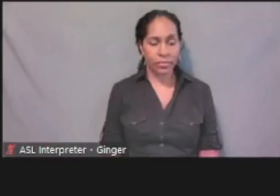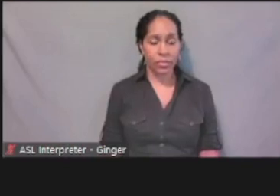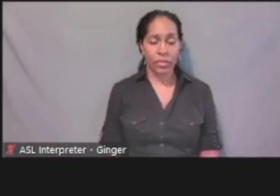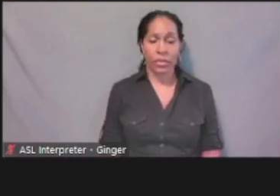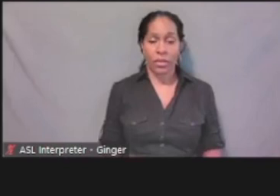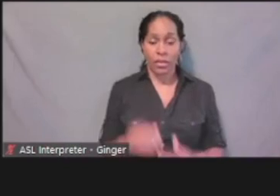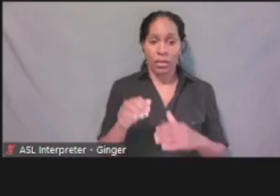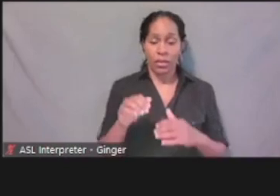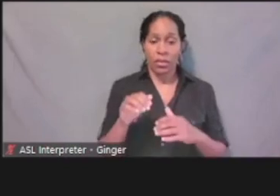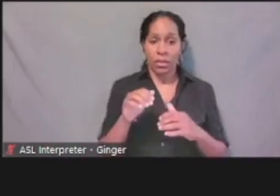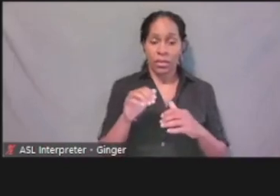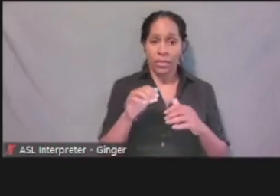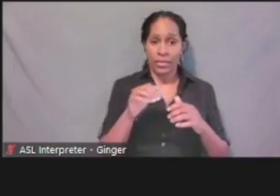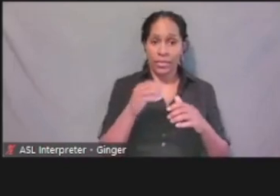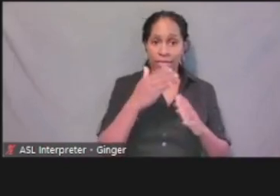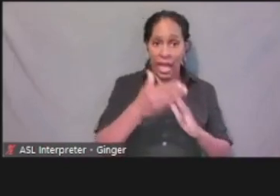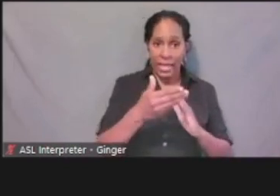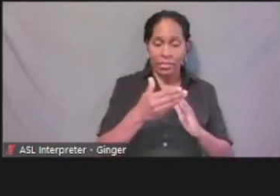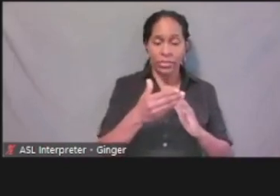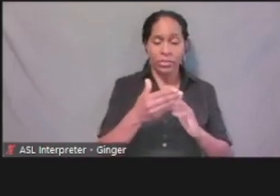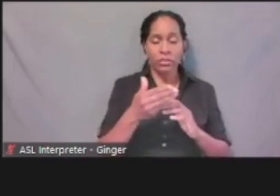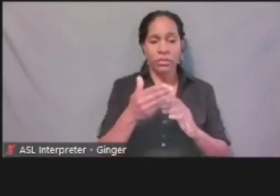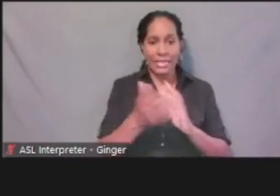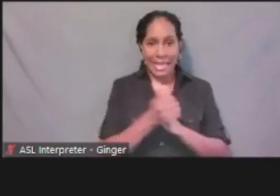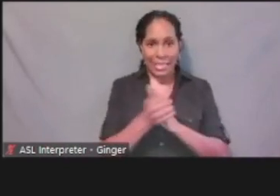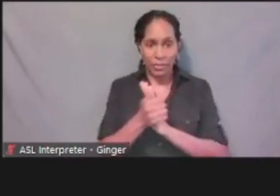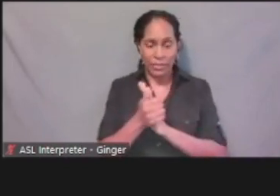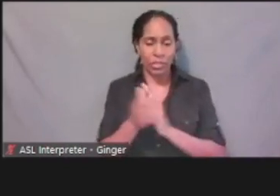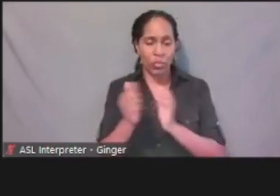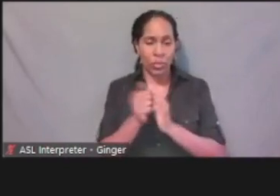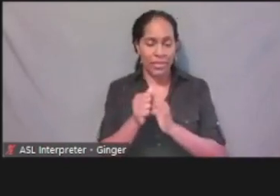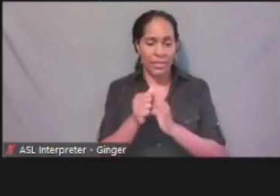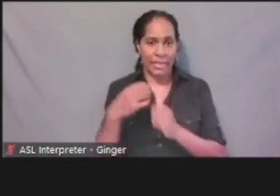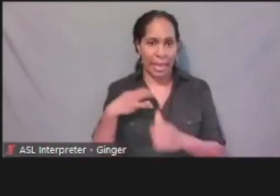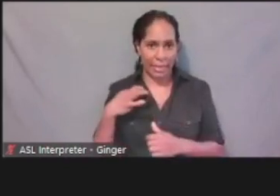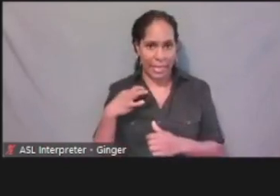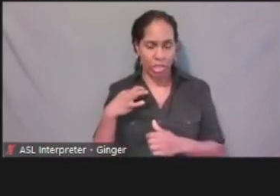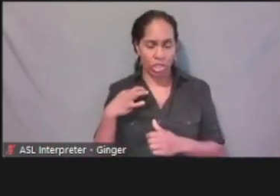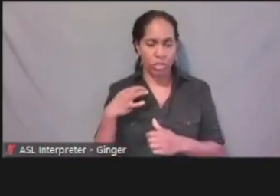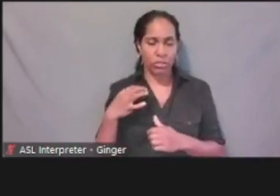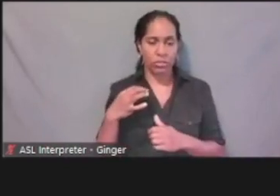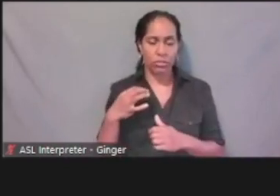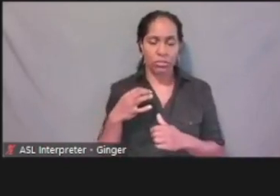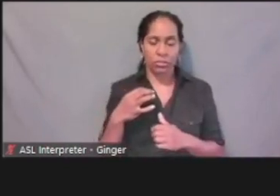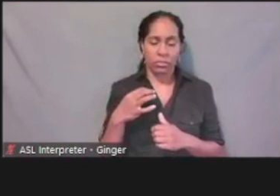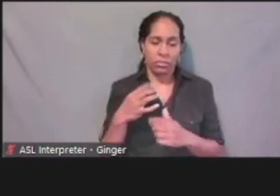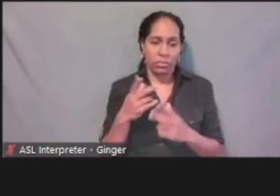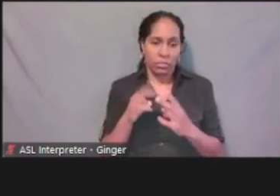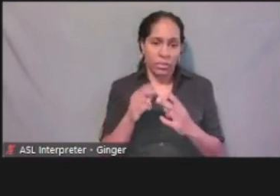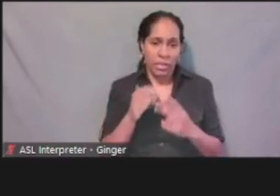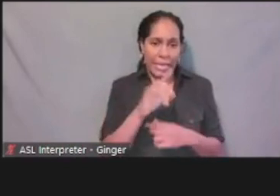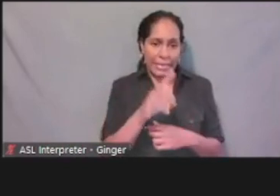those documents I added, whether it was my ID, my pay stubs will go along